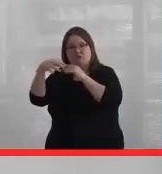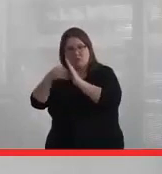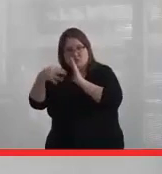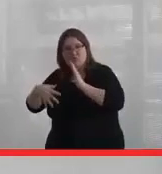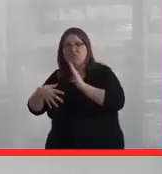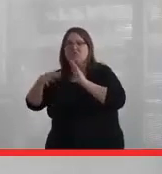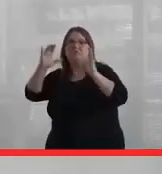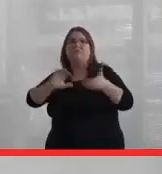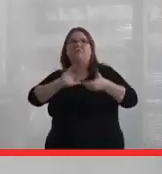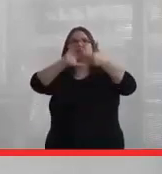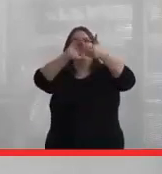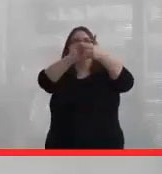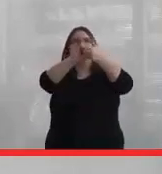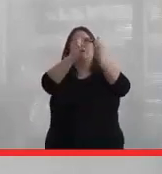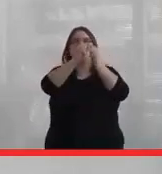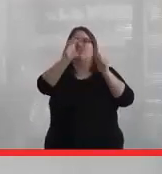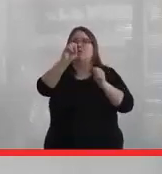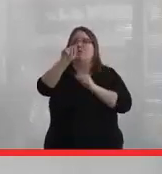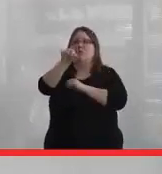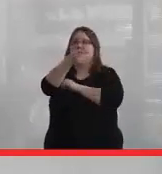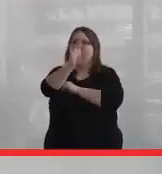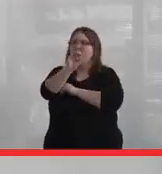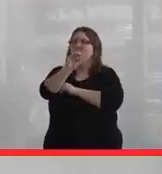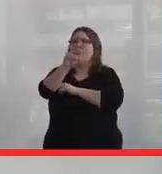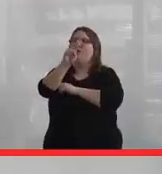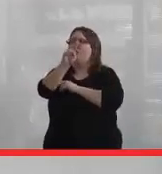that partners with Otago in New Zealand,